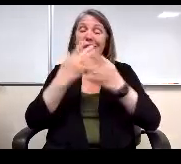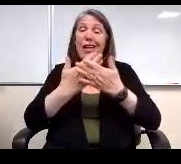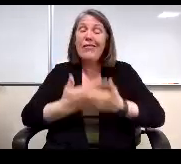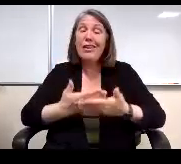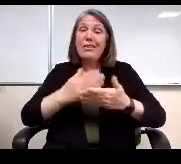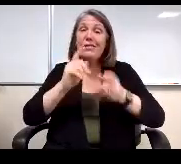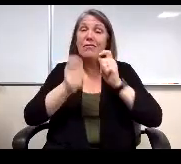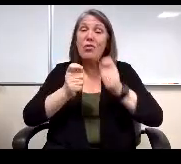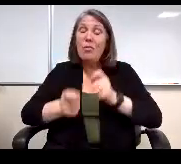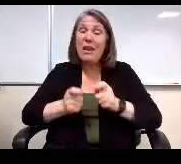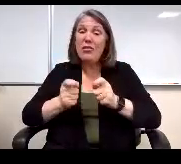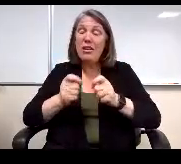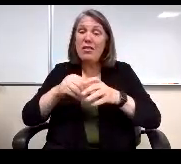in the next monitoring report cycle?